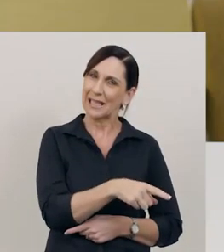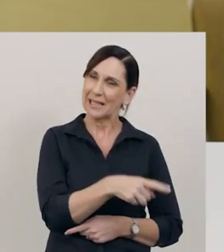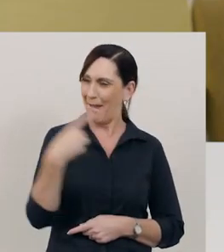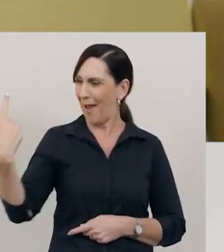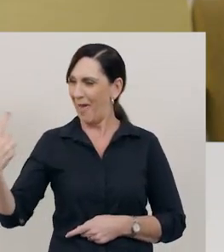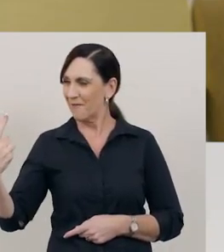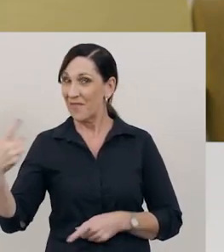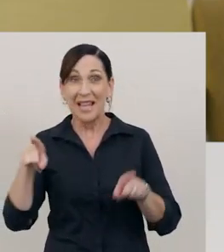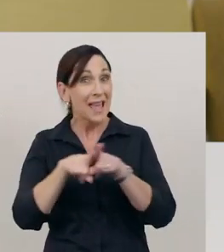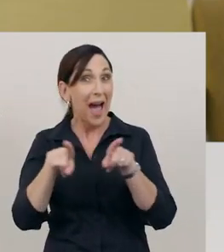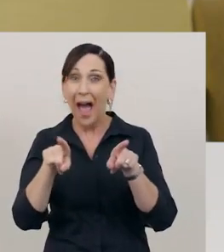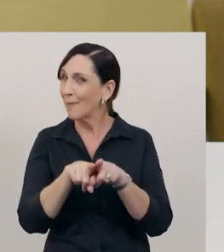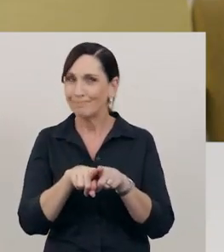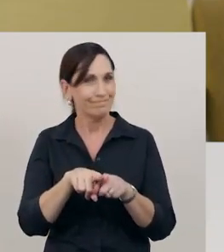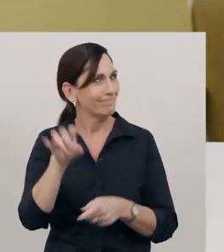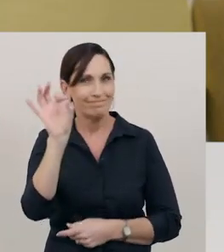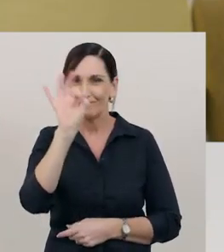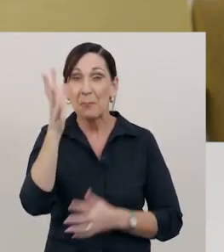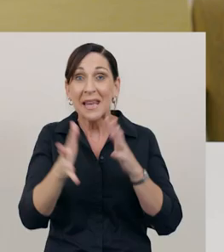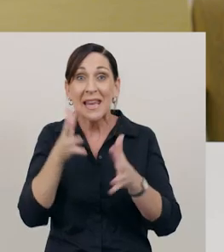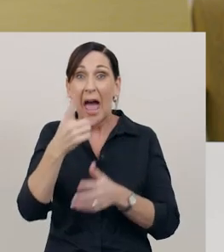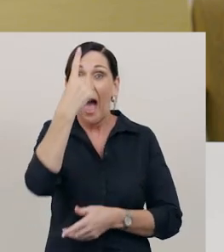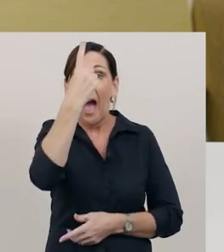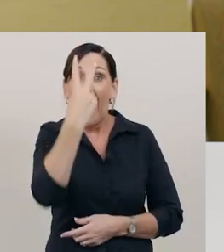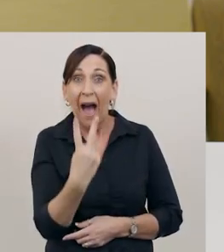They're not the same, so it’s not half.